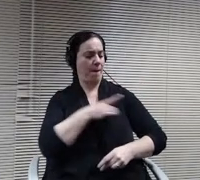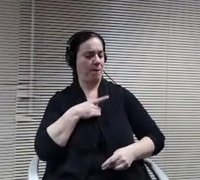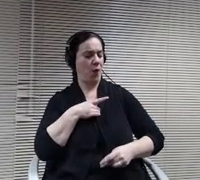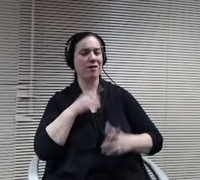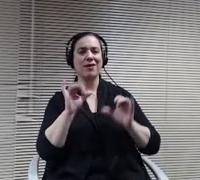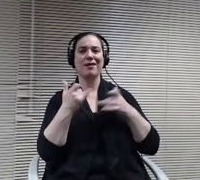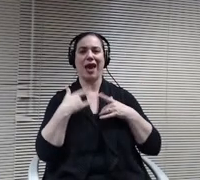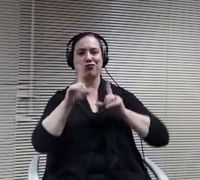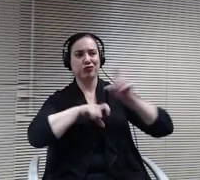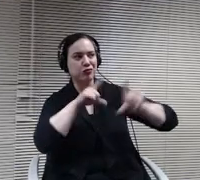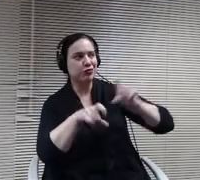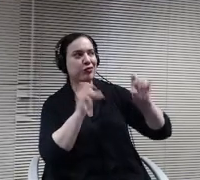Do we have any questions?